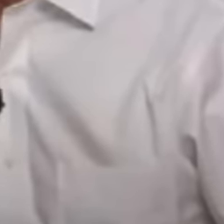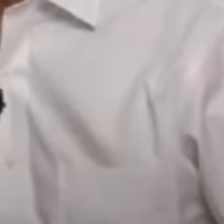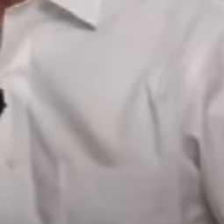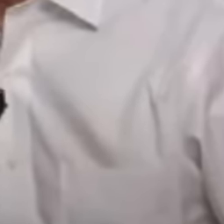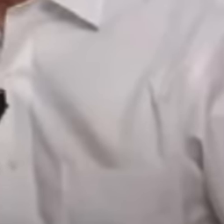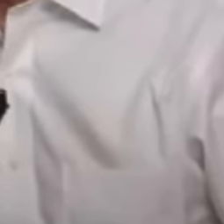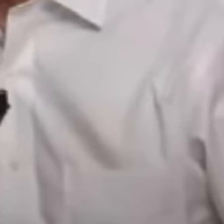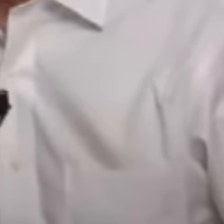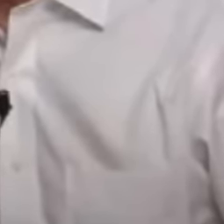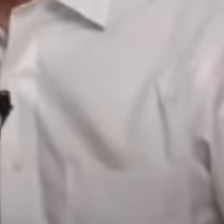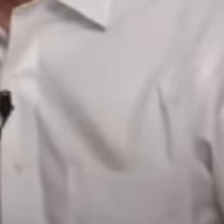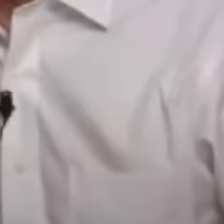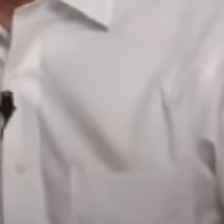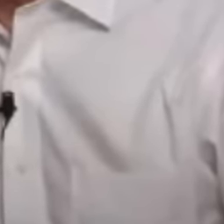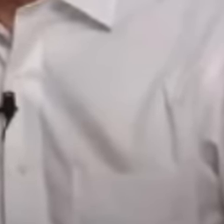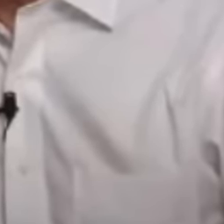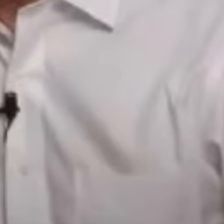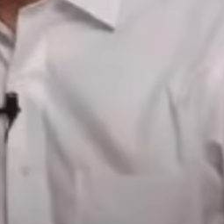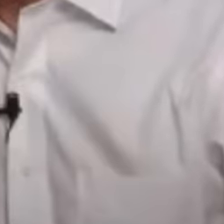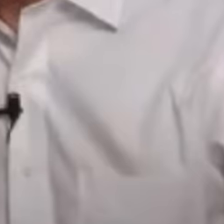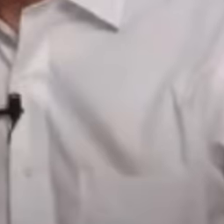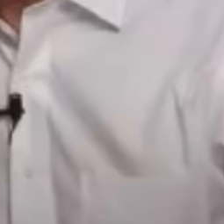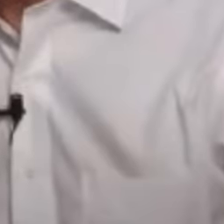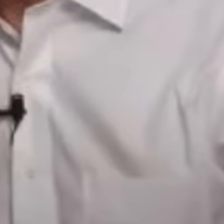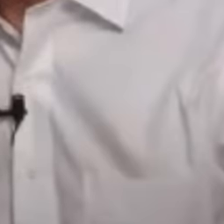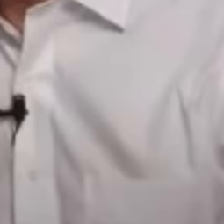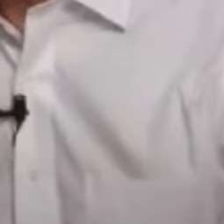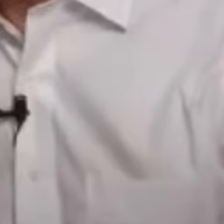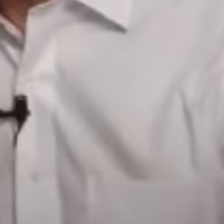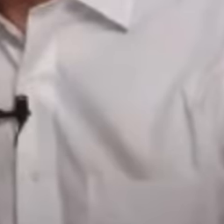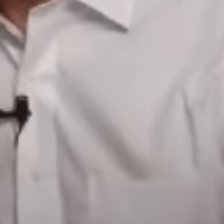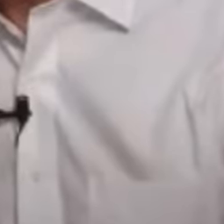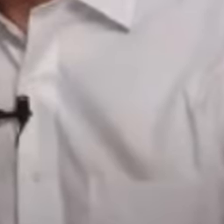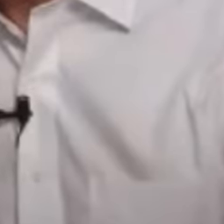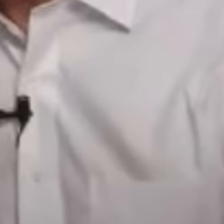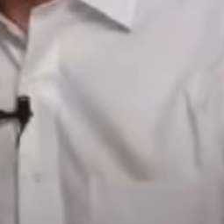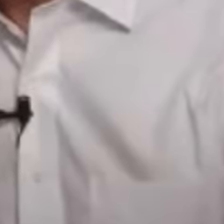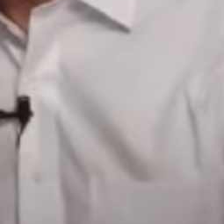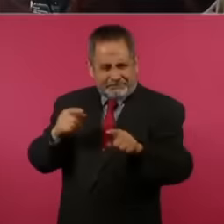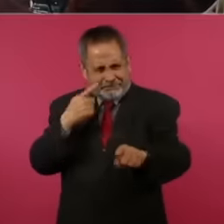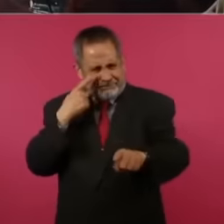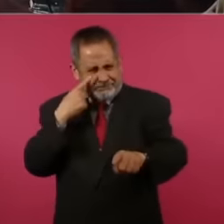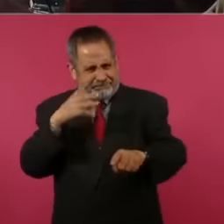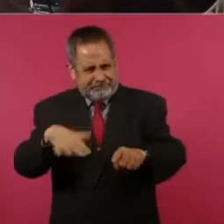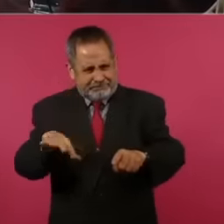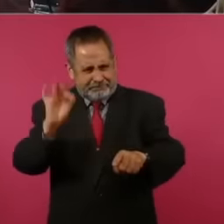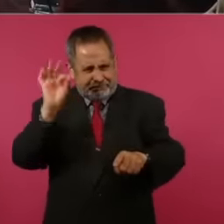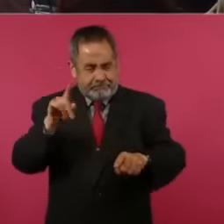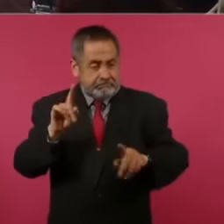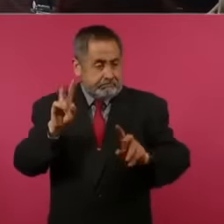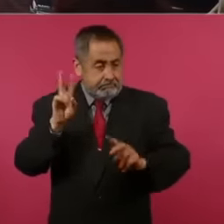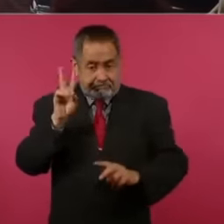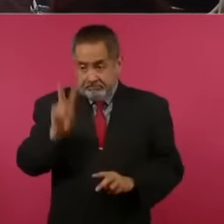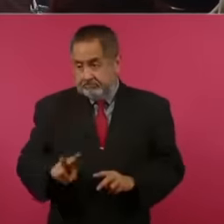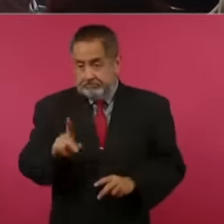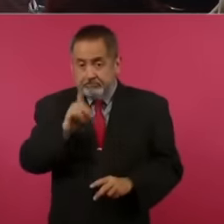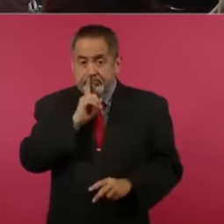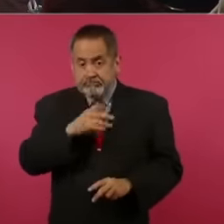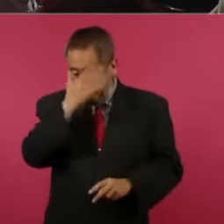I was looking to see if you can find it out there. I don't know if it's true if the